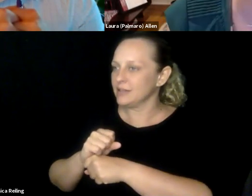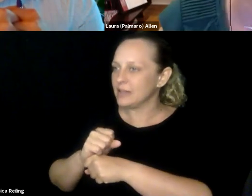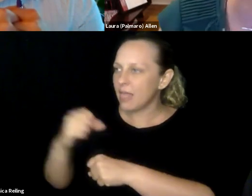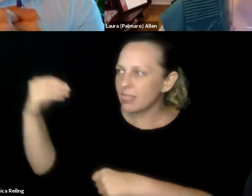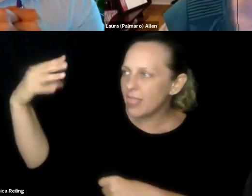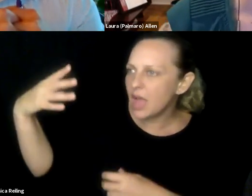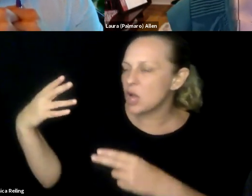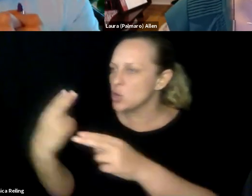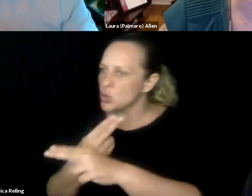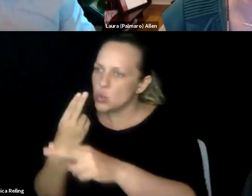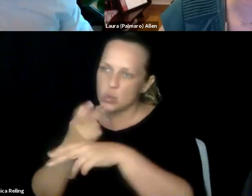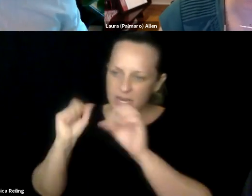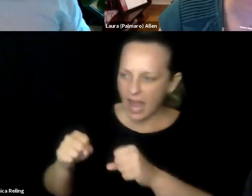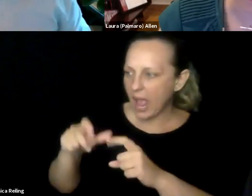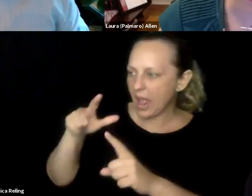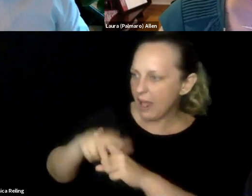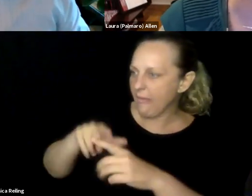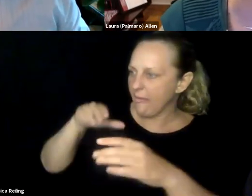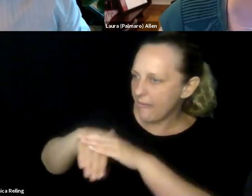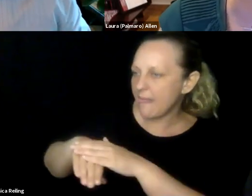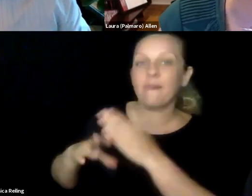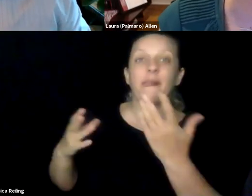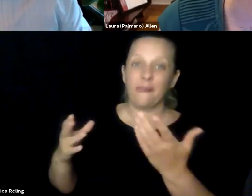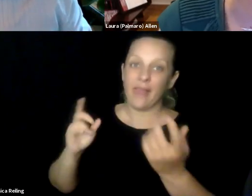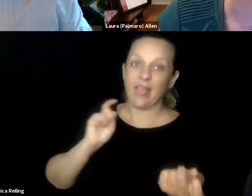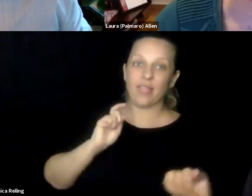usability. I think that's really important to be thinking about.